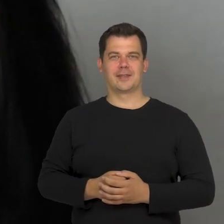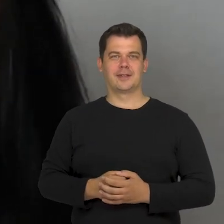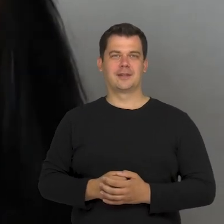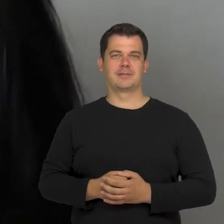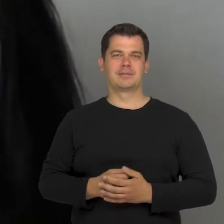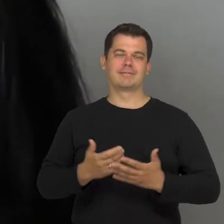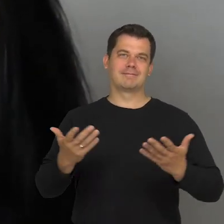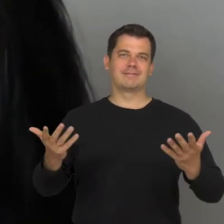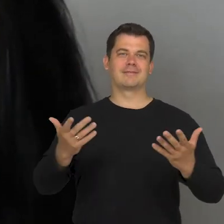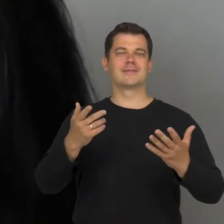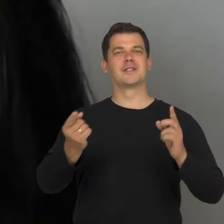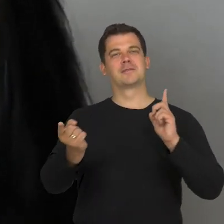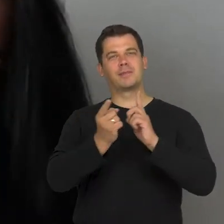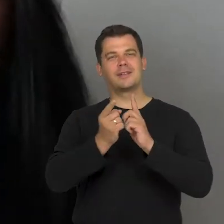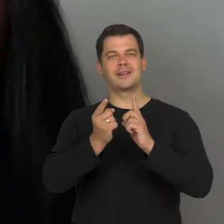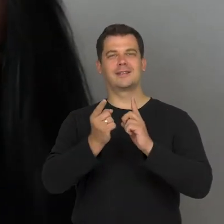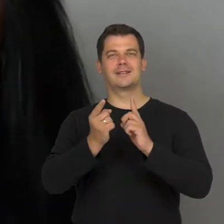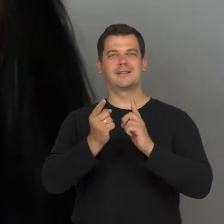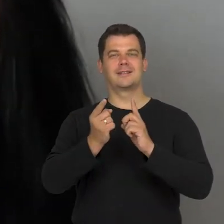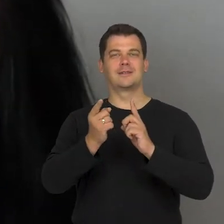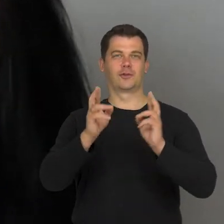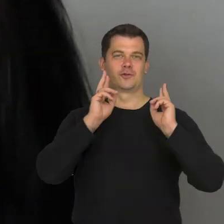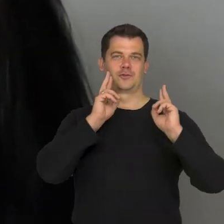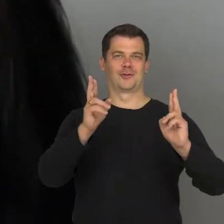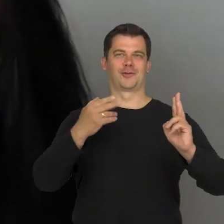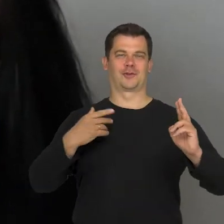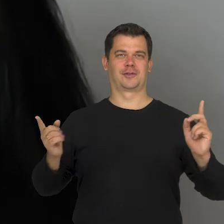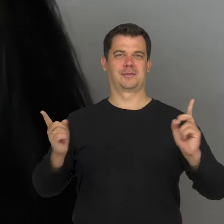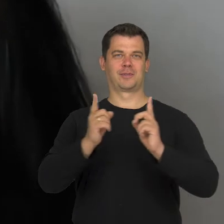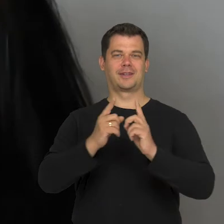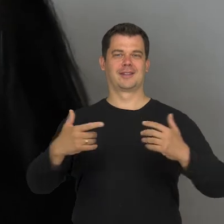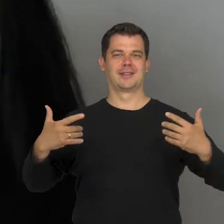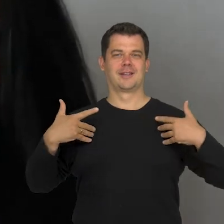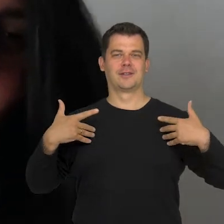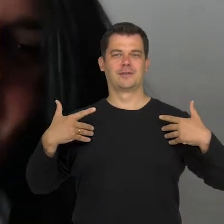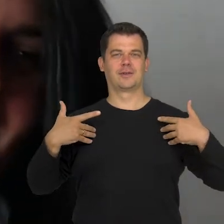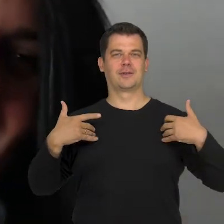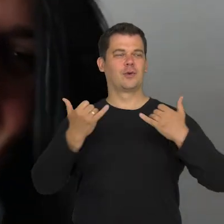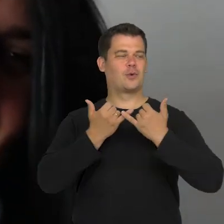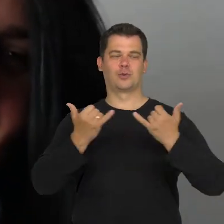and the meeting in the reality of different looks.